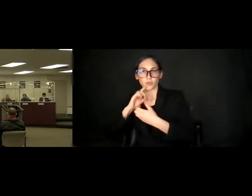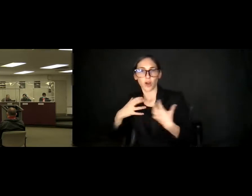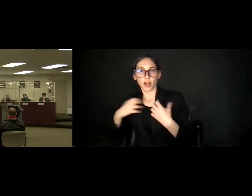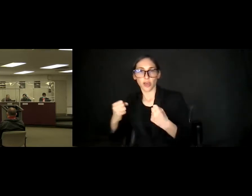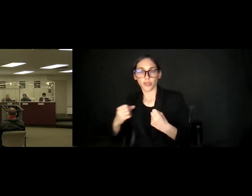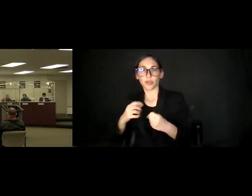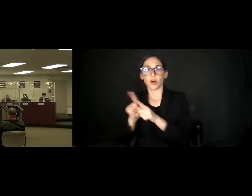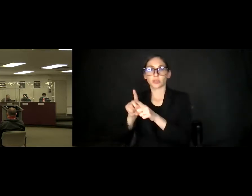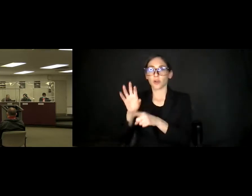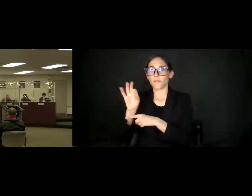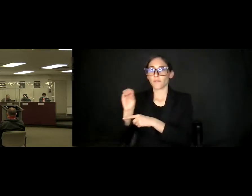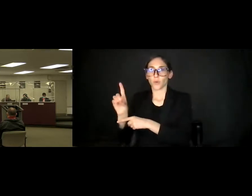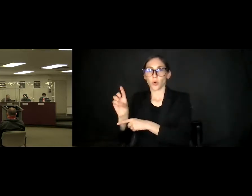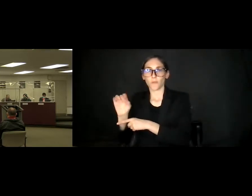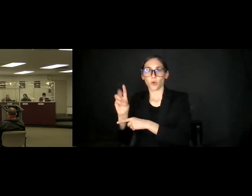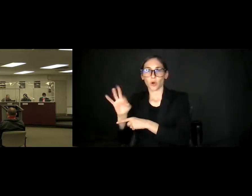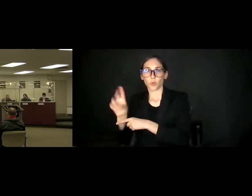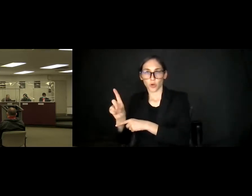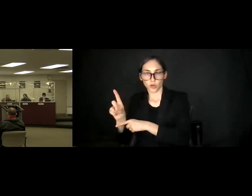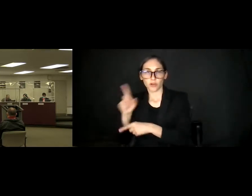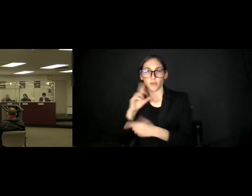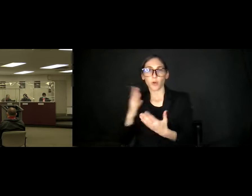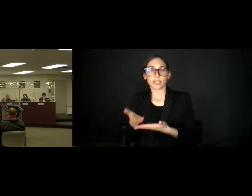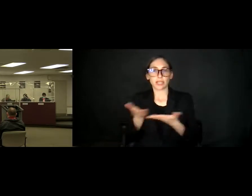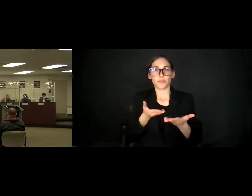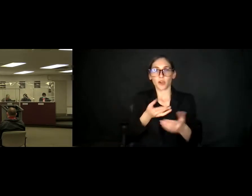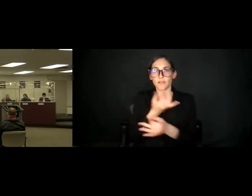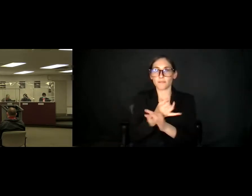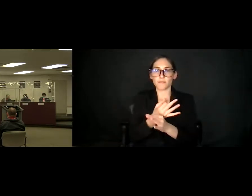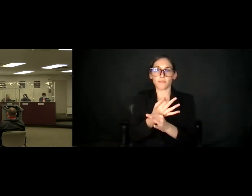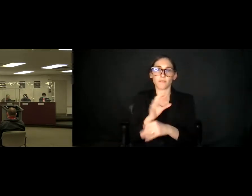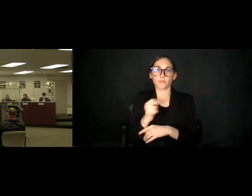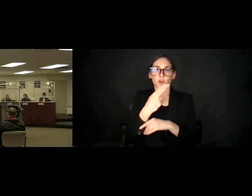and Antelope Valley College for Delivery of Fresh Produce for Students. May I hear a motion?